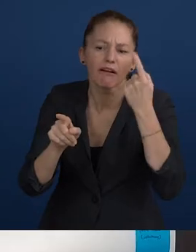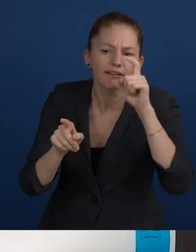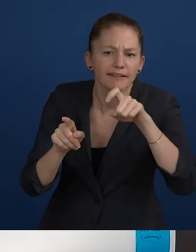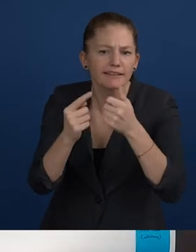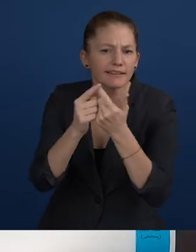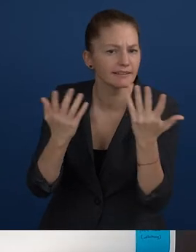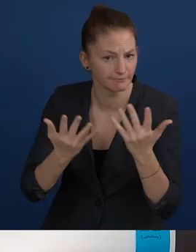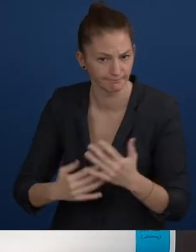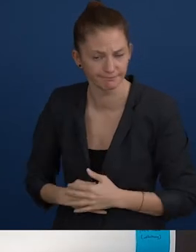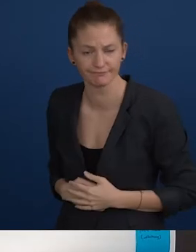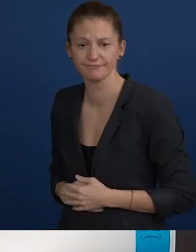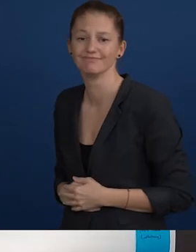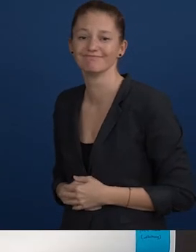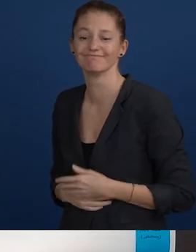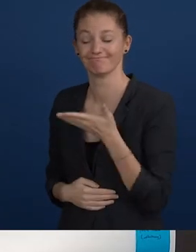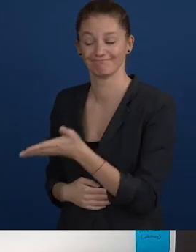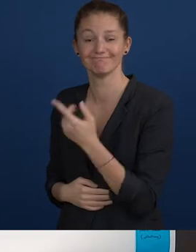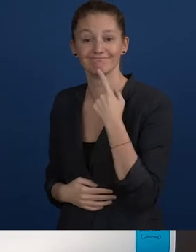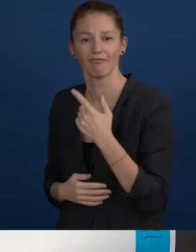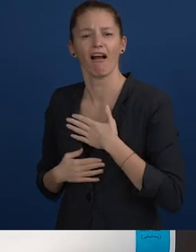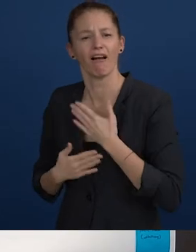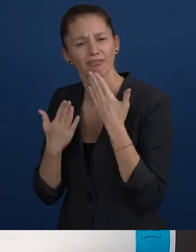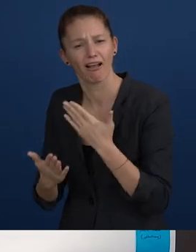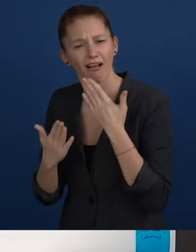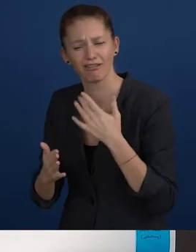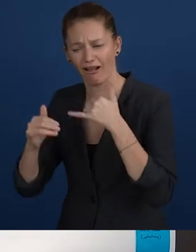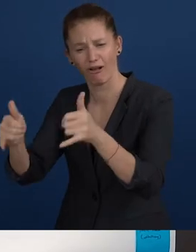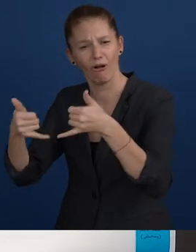"On behalf of Kota Kita we are very grateful to receive the Zero Project award.